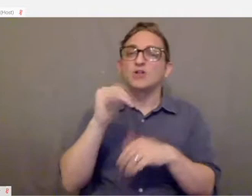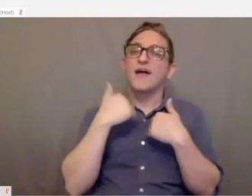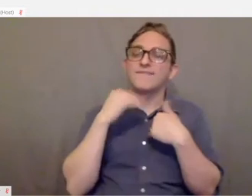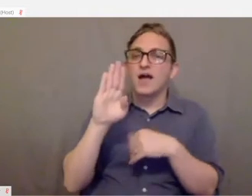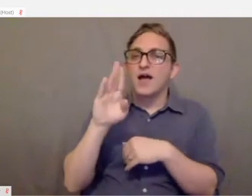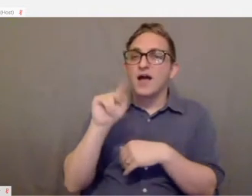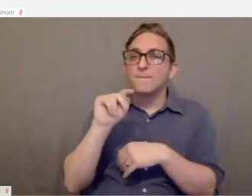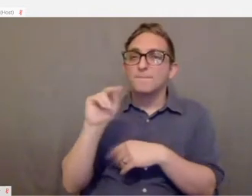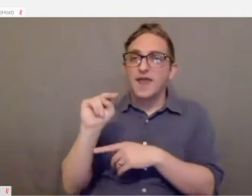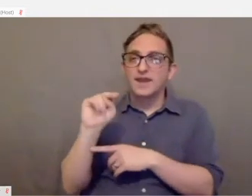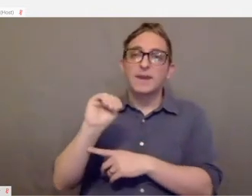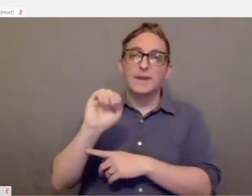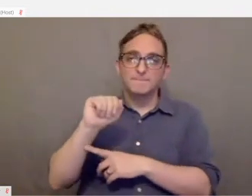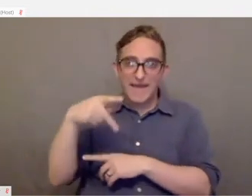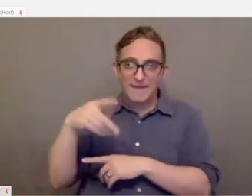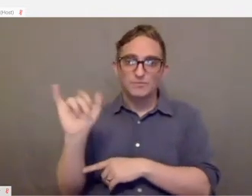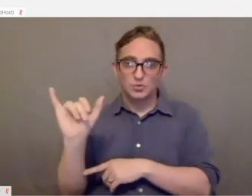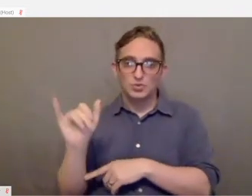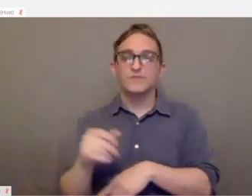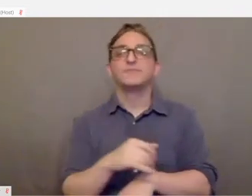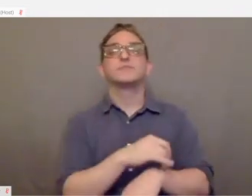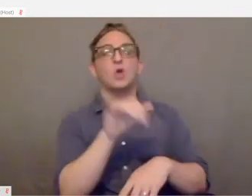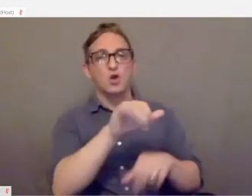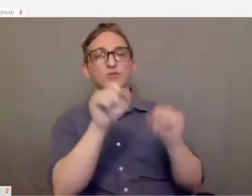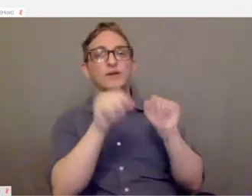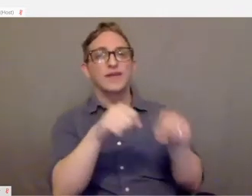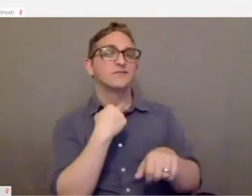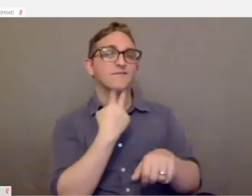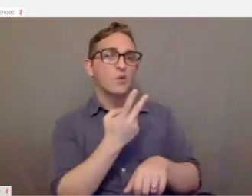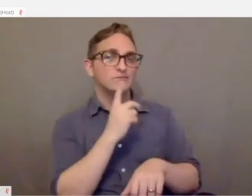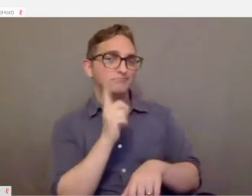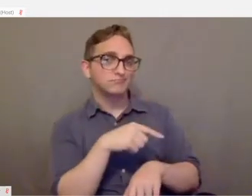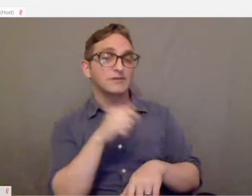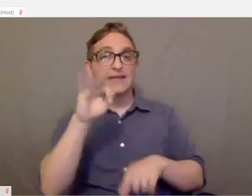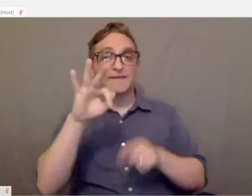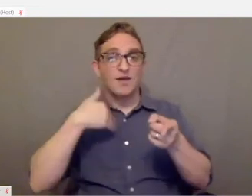And then you're able to use voice commands using a microphone connected to your controller.